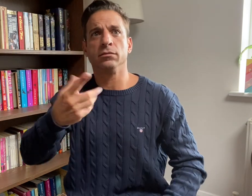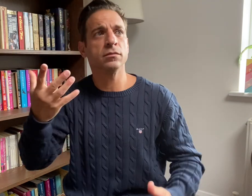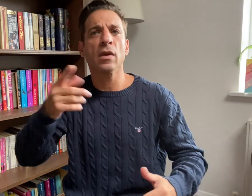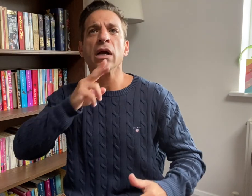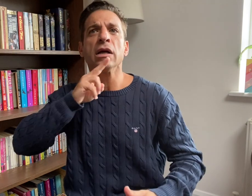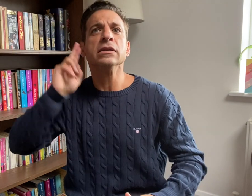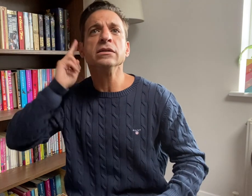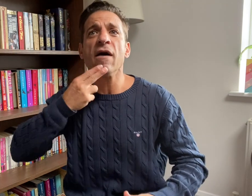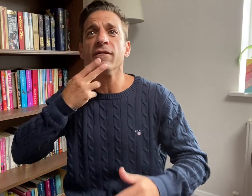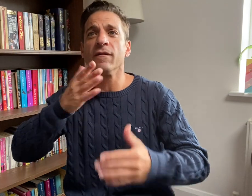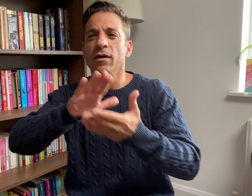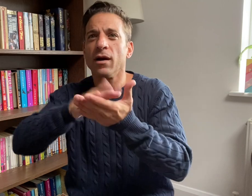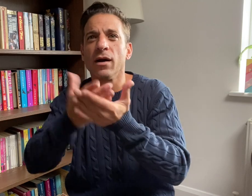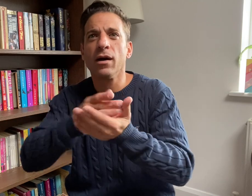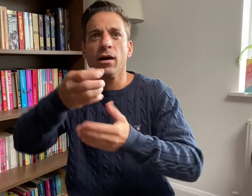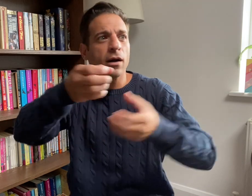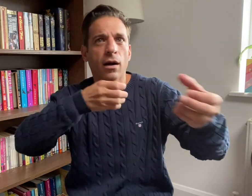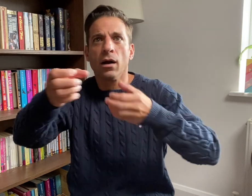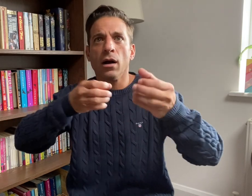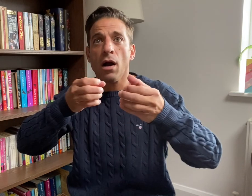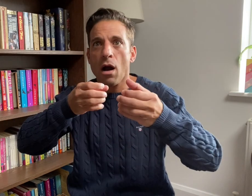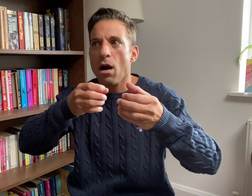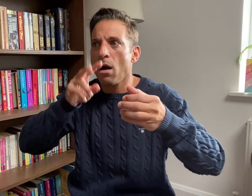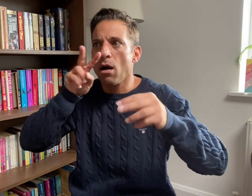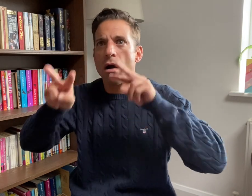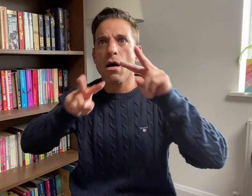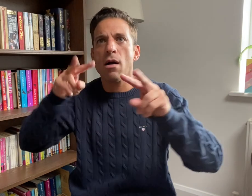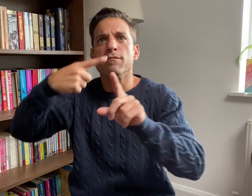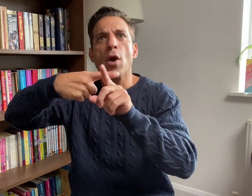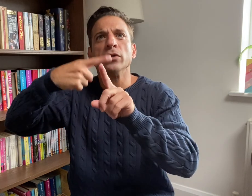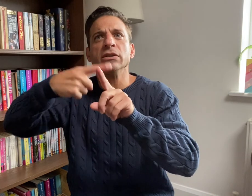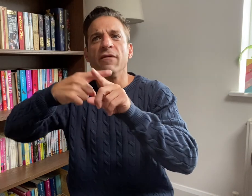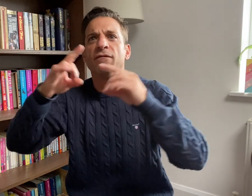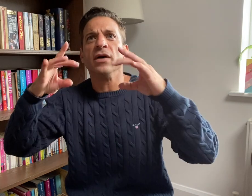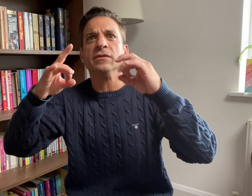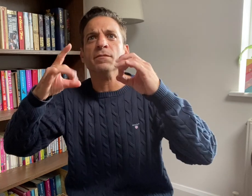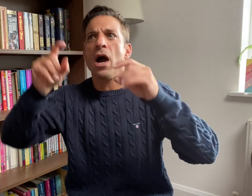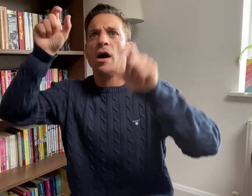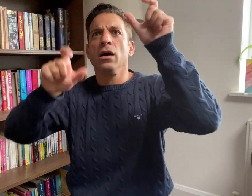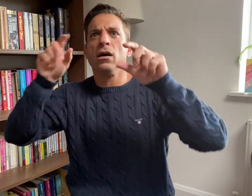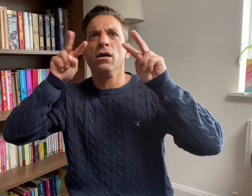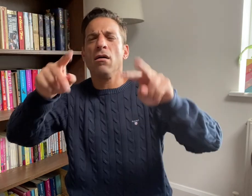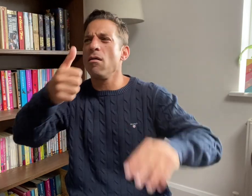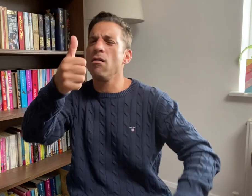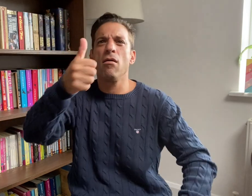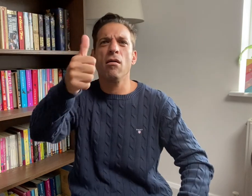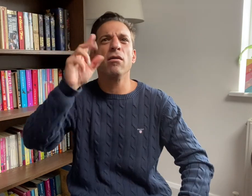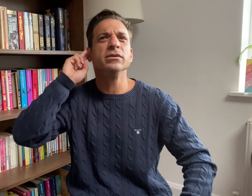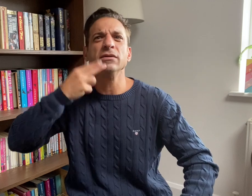feedback on their performance, people see that Deaf people are